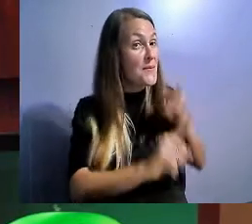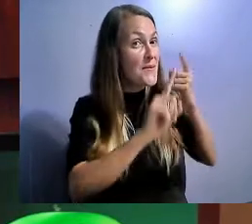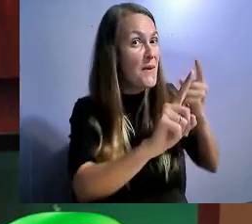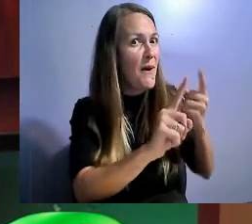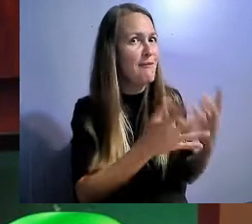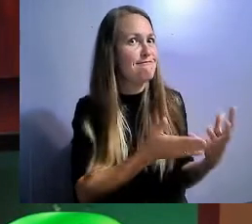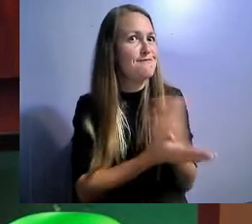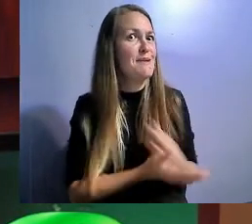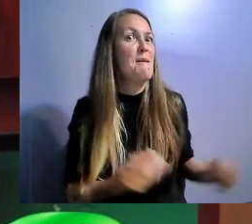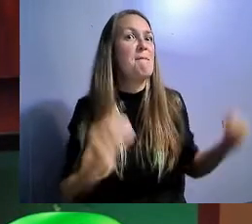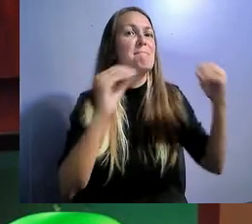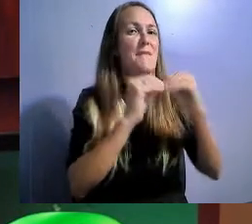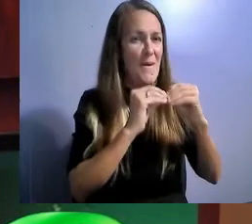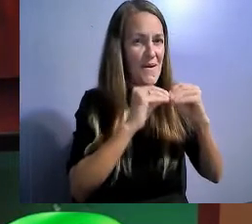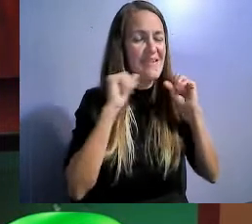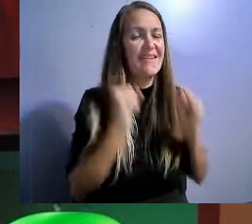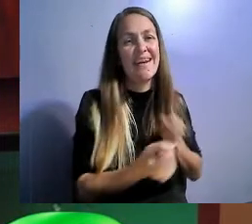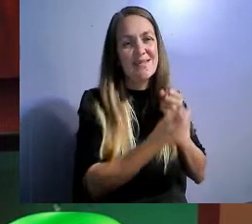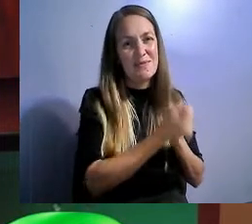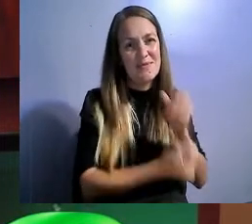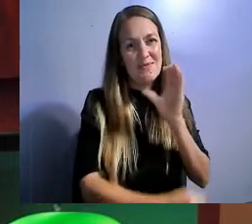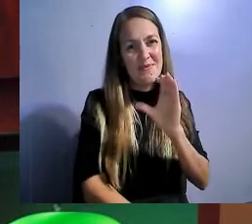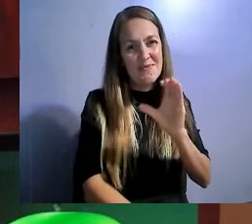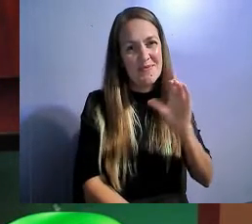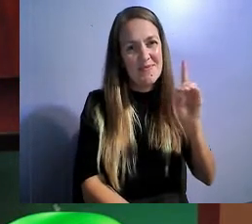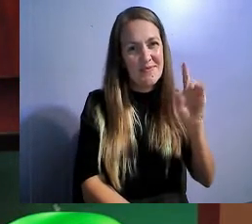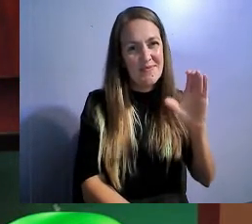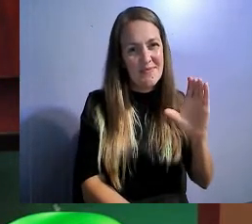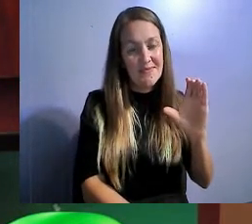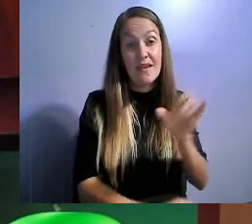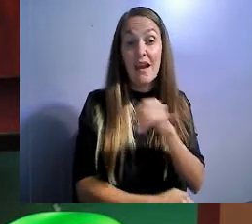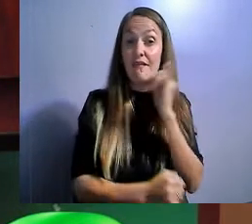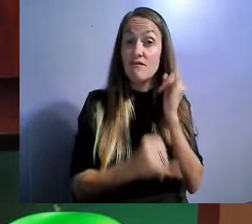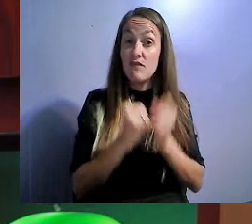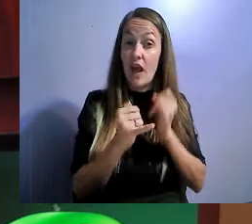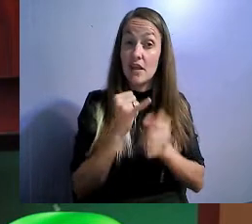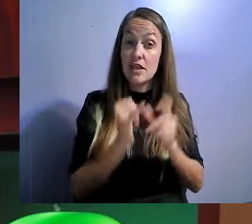And finally in 2022, we have started a Social Security